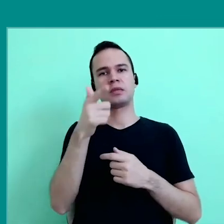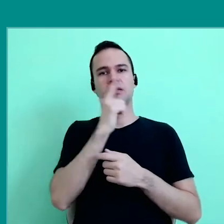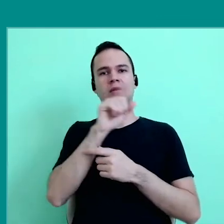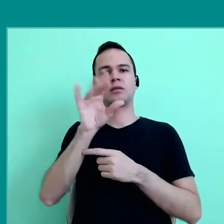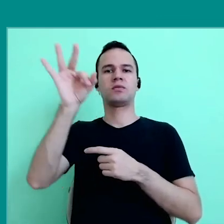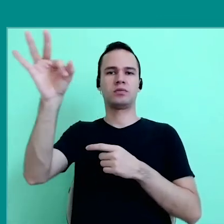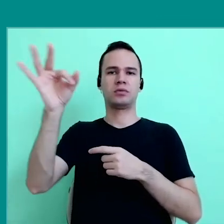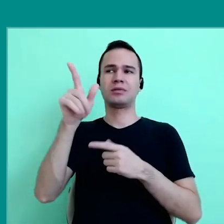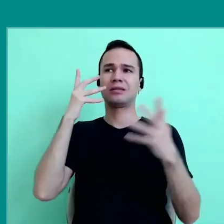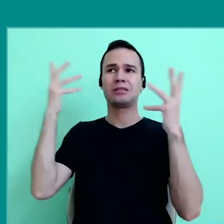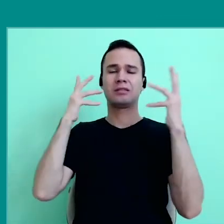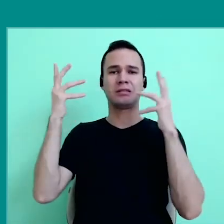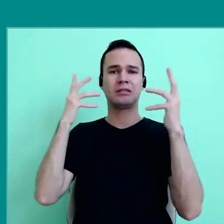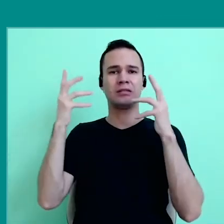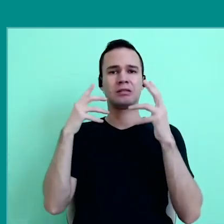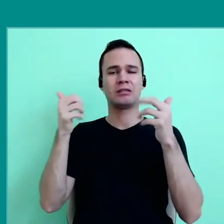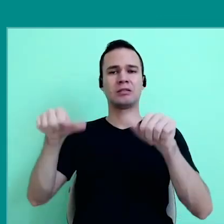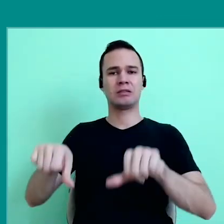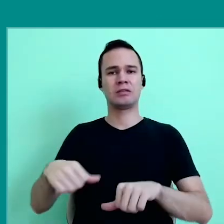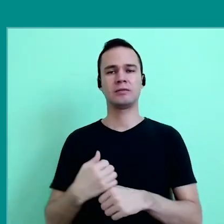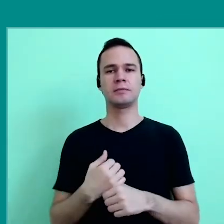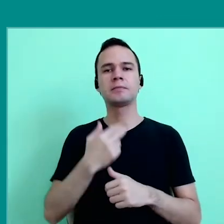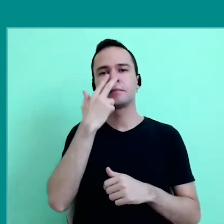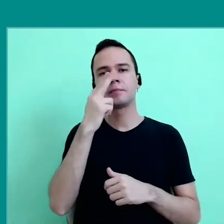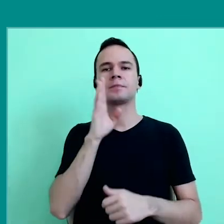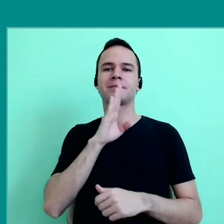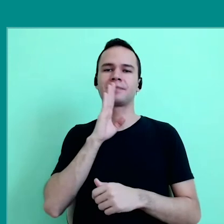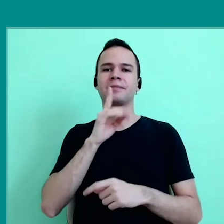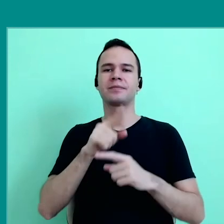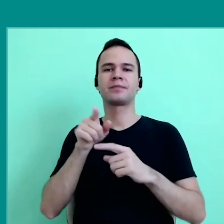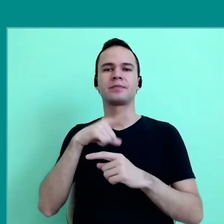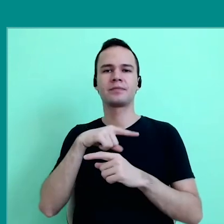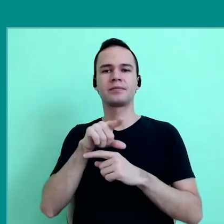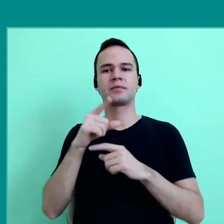facing a very uncertain and precarious future. I find it interesting that show up a terrestrial globe,